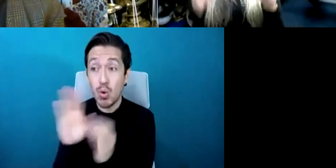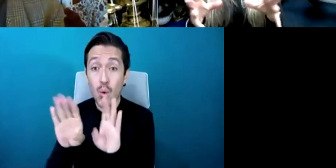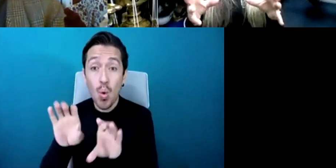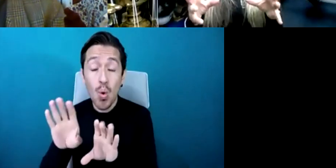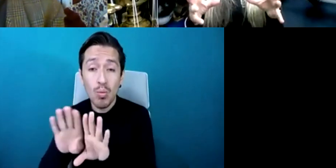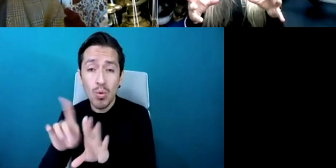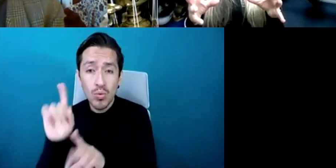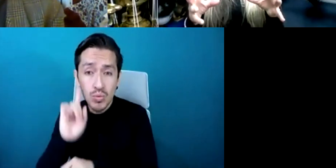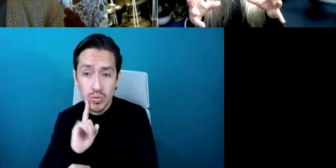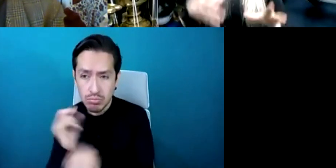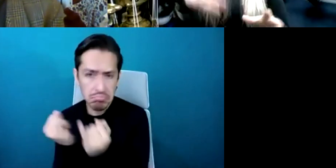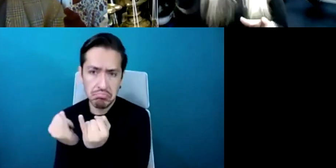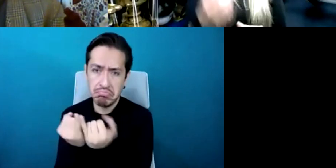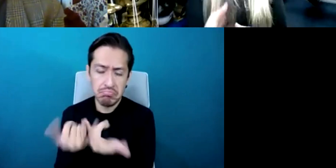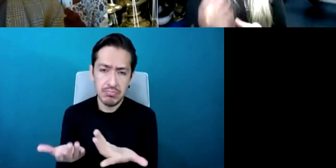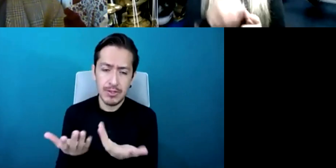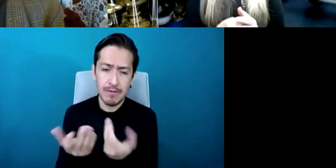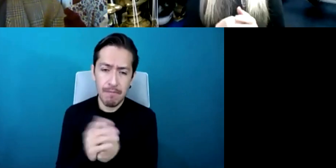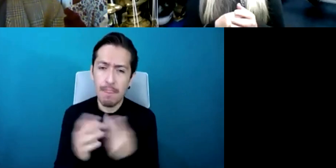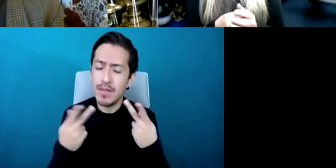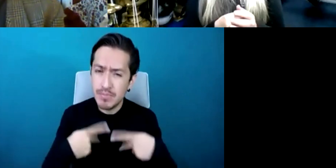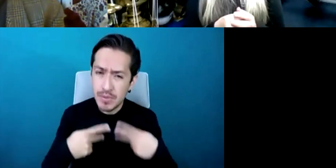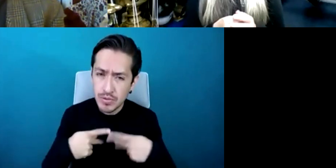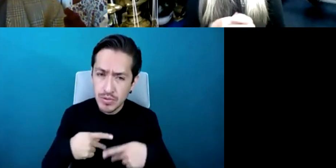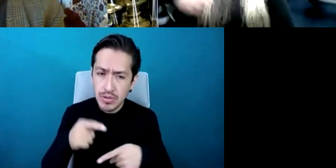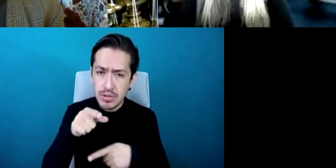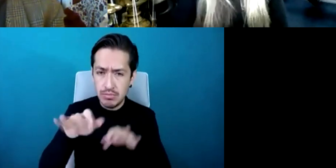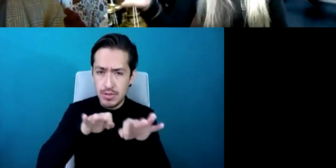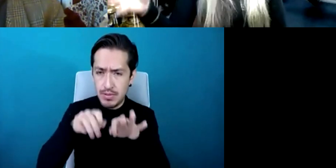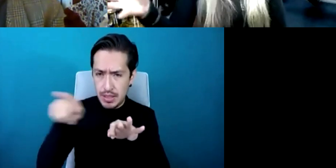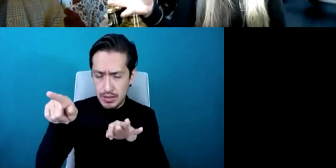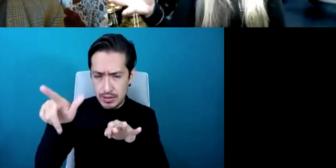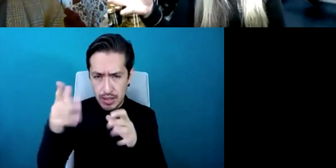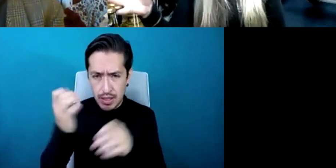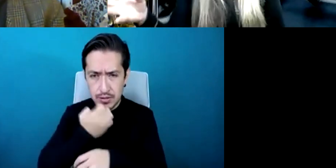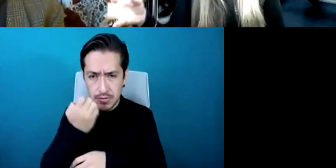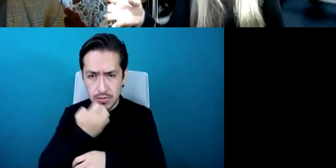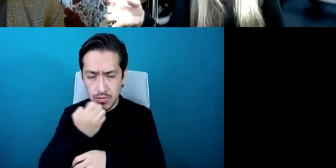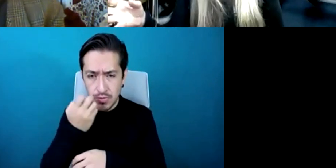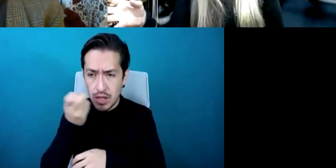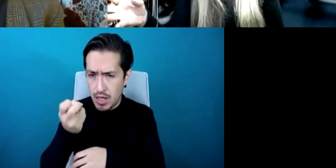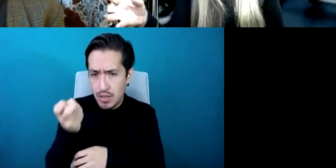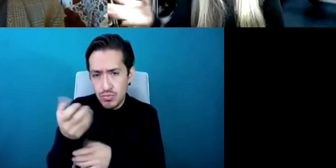ethos whereby if you happen to be in a wheelchair you absolutely belong in the sporting department